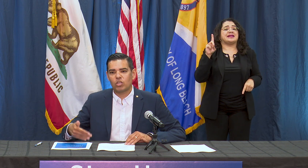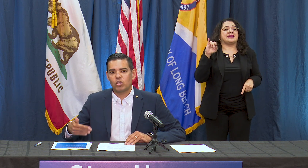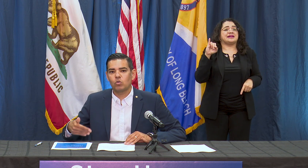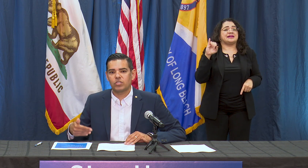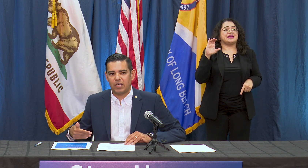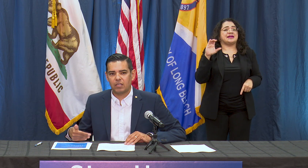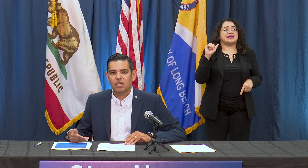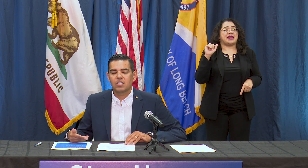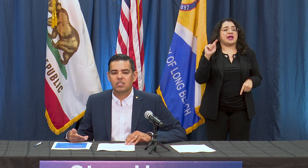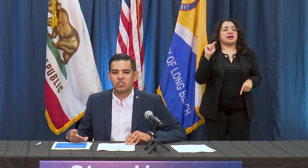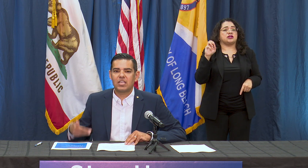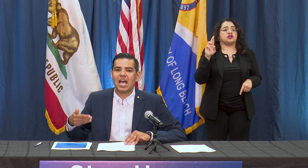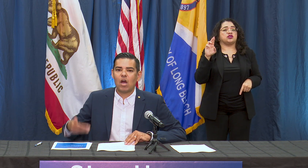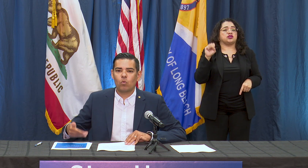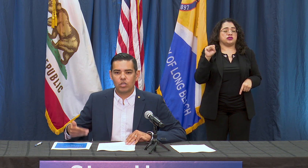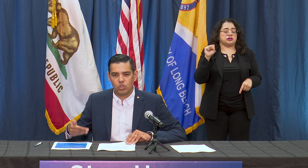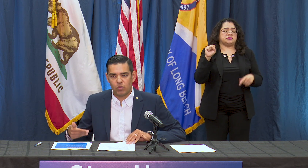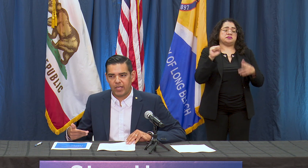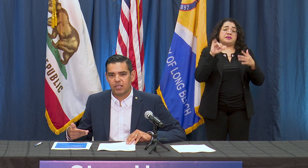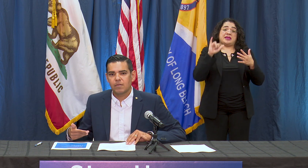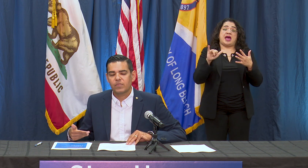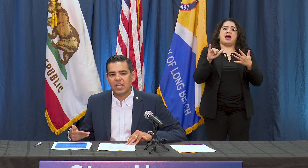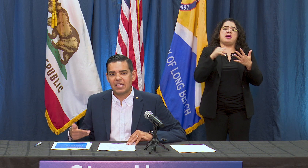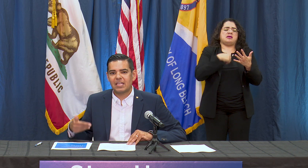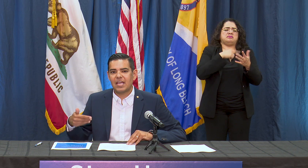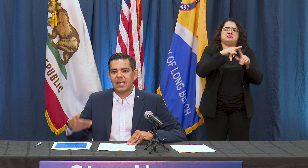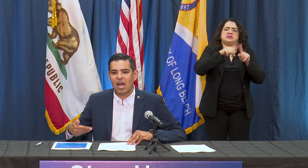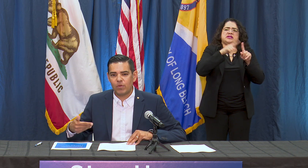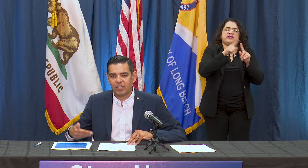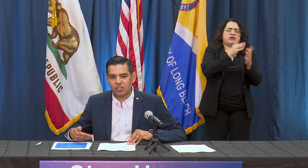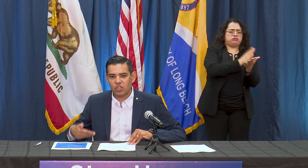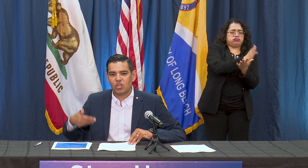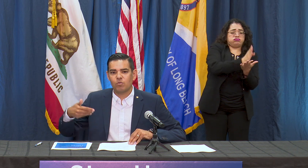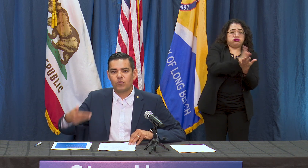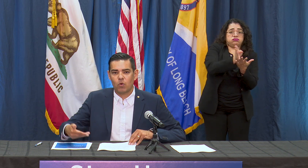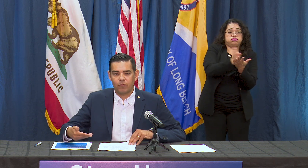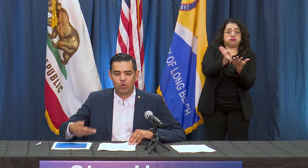using to see how we're doing and how we can continue to move forward for